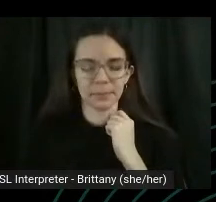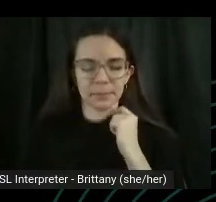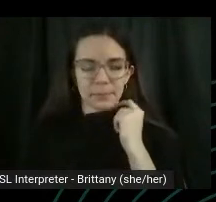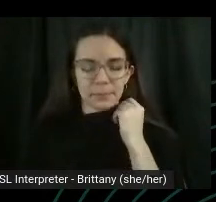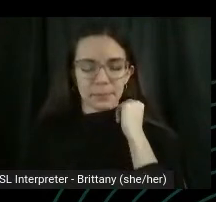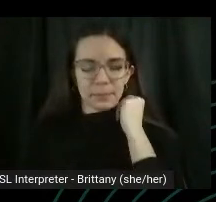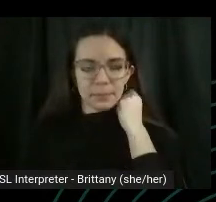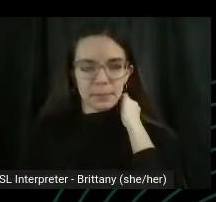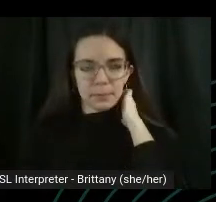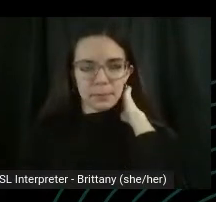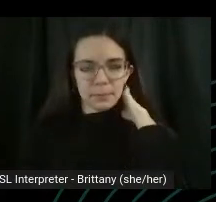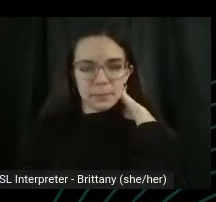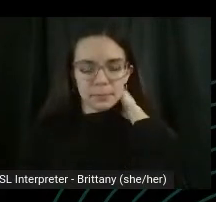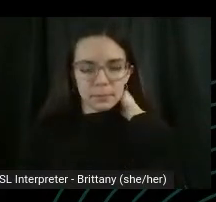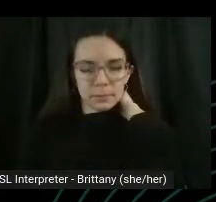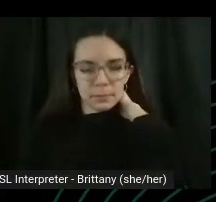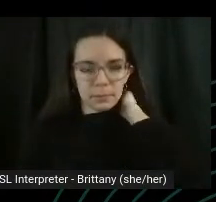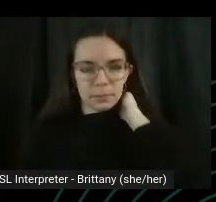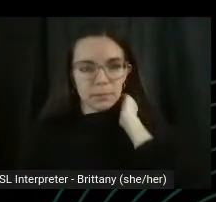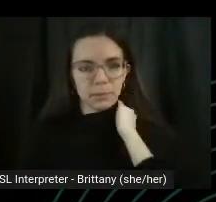And Russ.